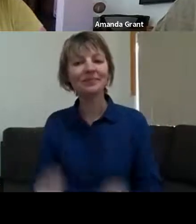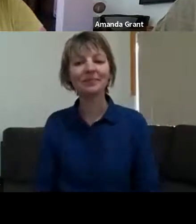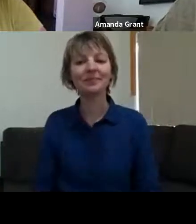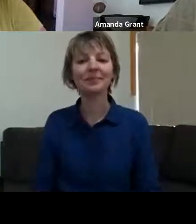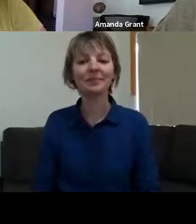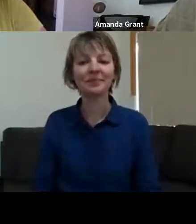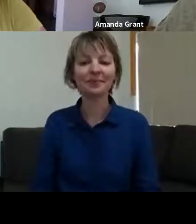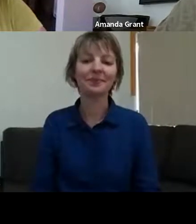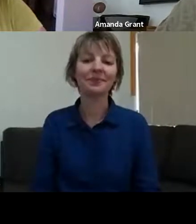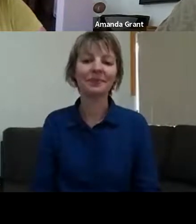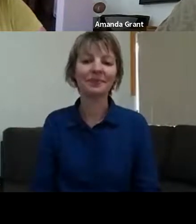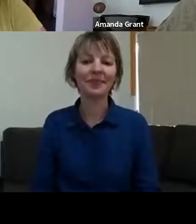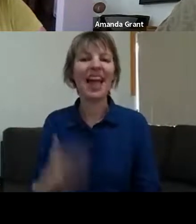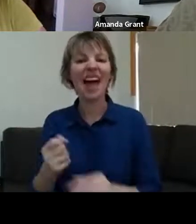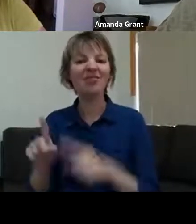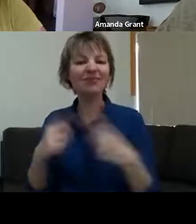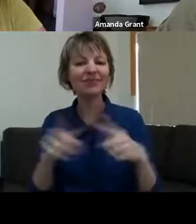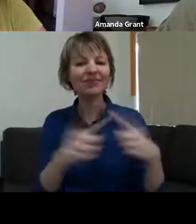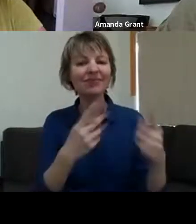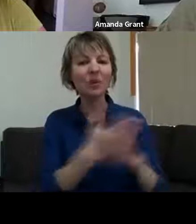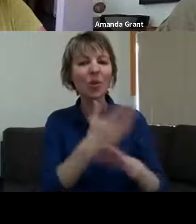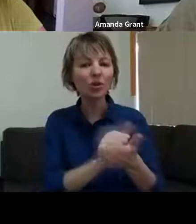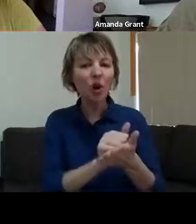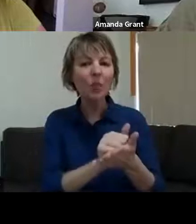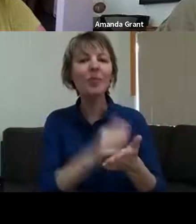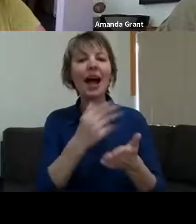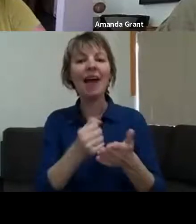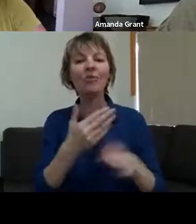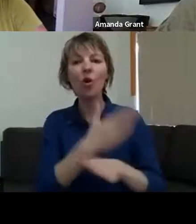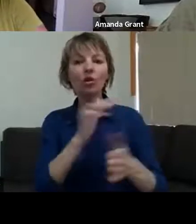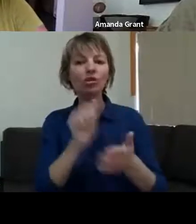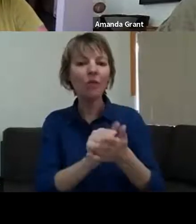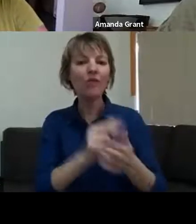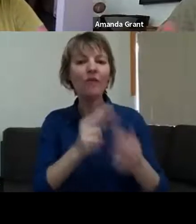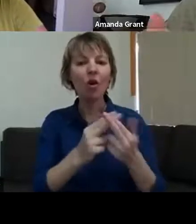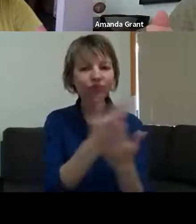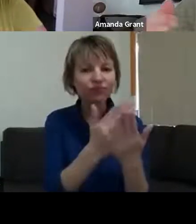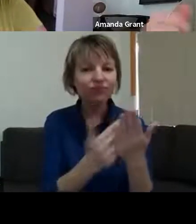there - an animation workshop... >> AMANDA GRANT: And you had